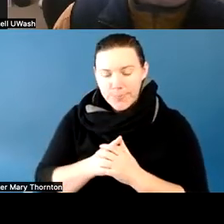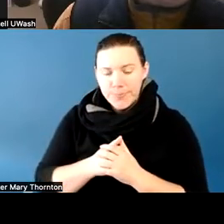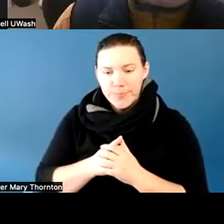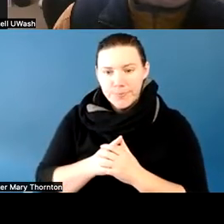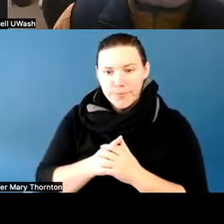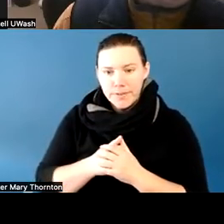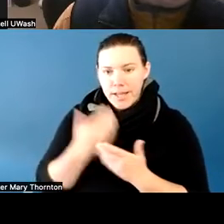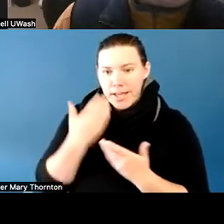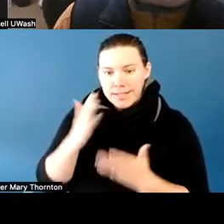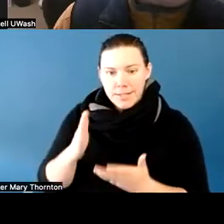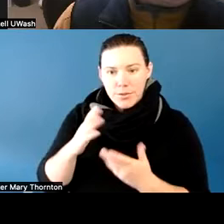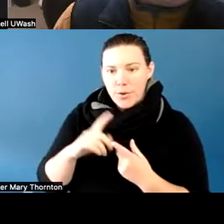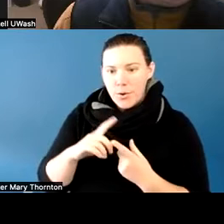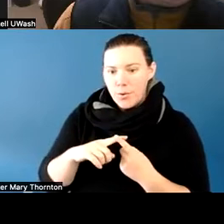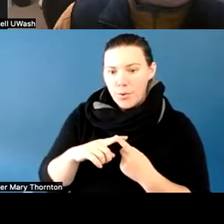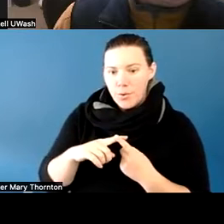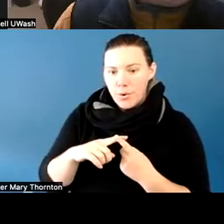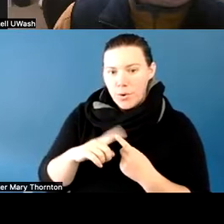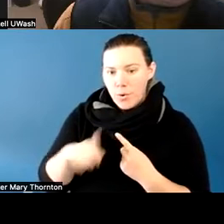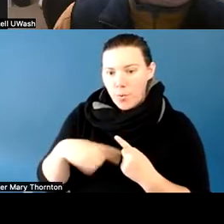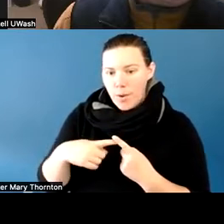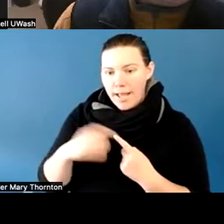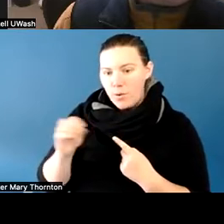to-- where to turn in a homework assignment.